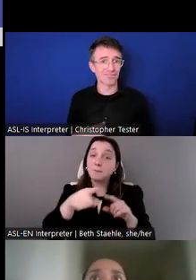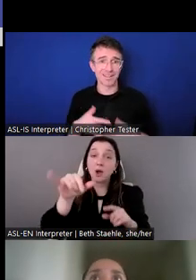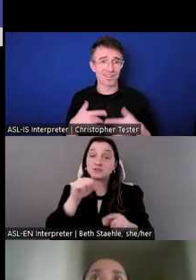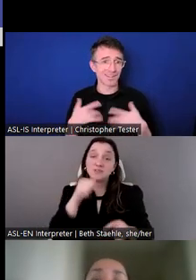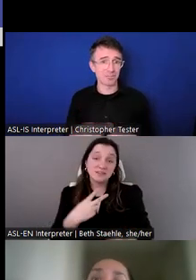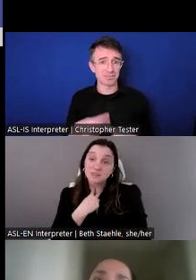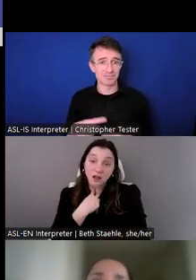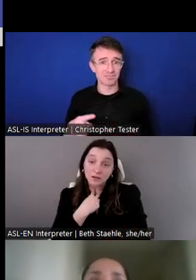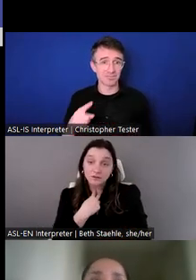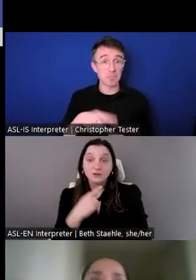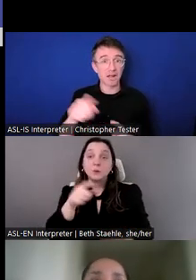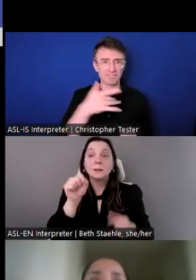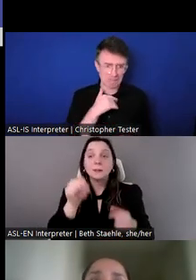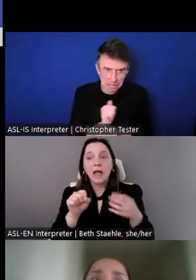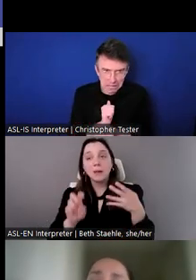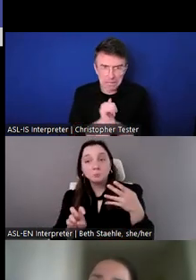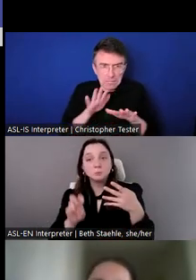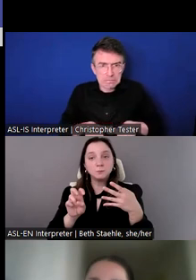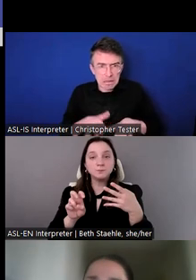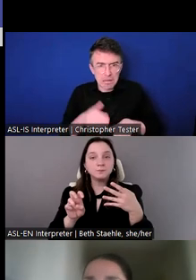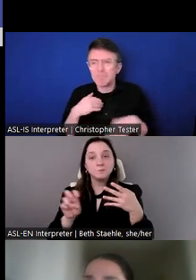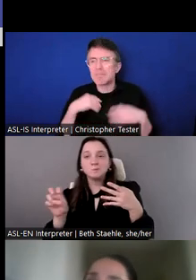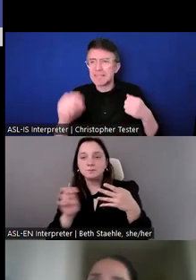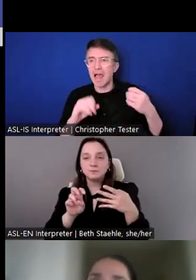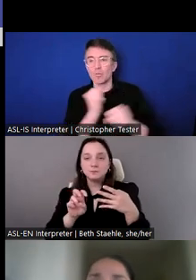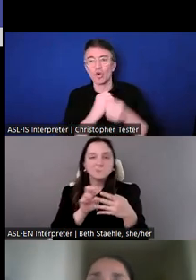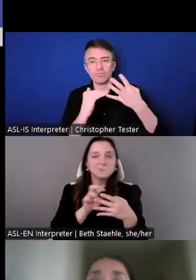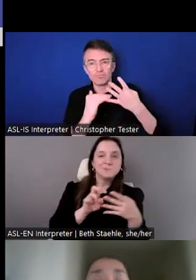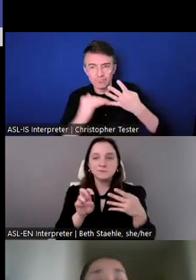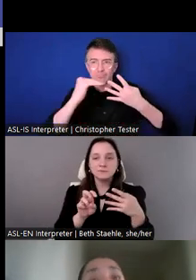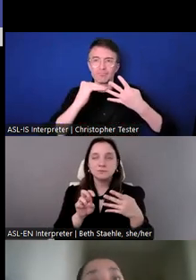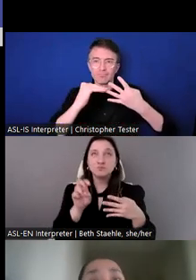a good opportunity for you to really to figure out what your next step is, and also to place